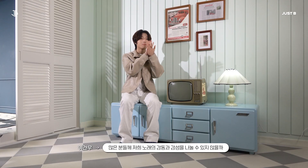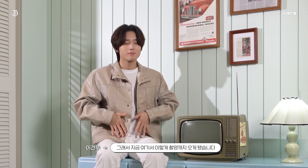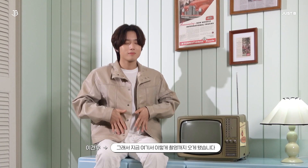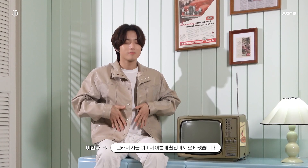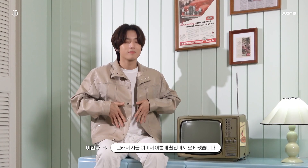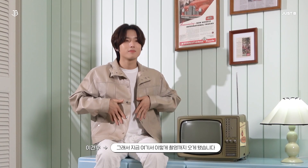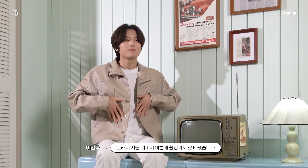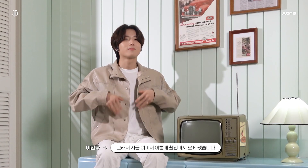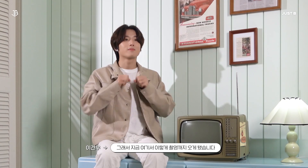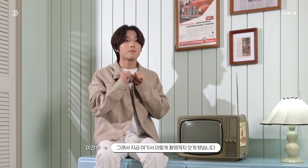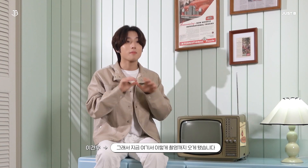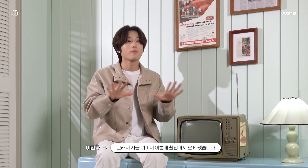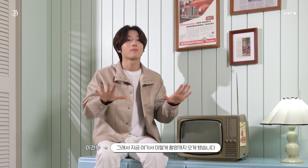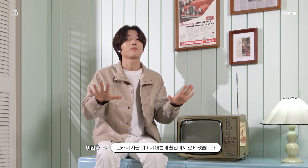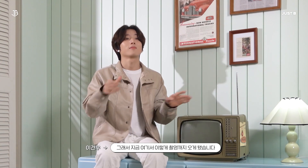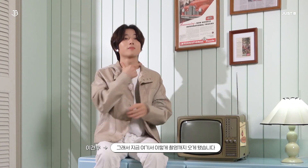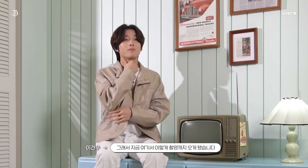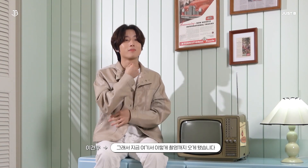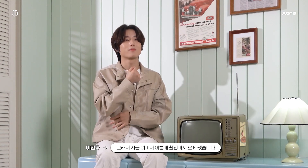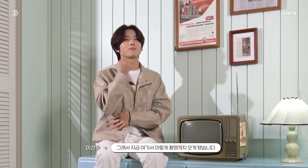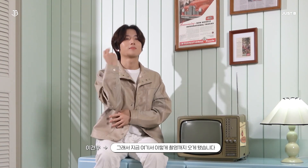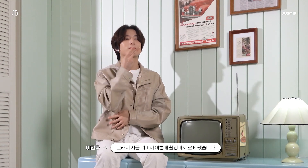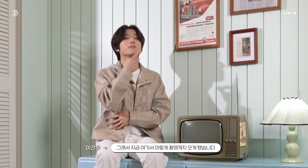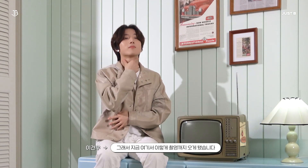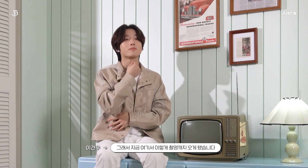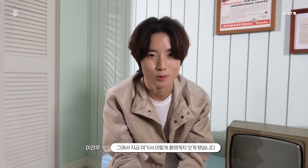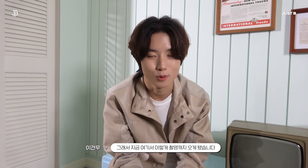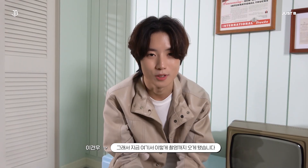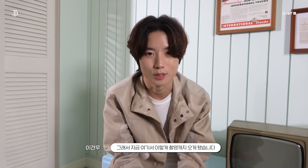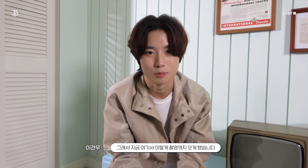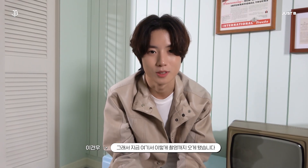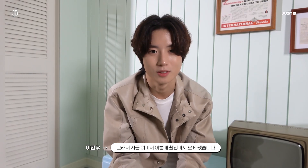That's how we ended up filming this video today